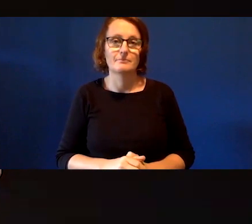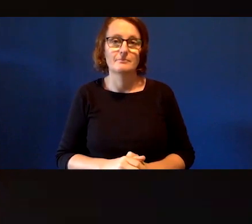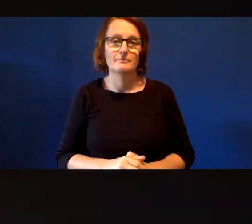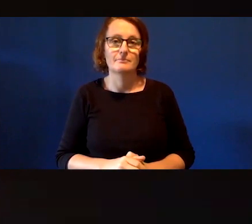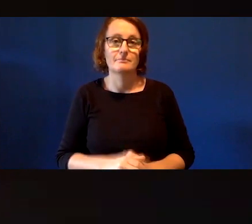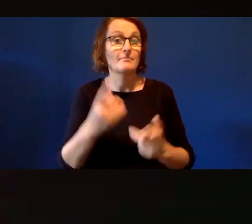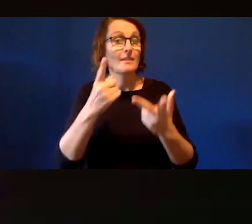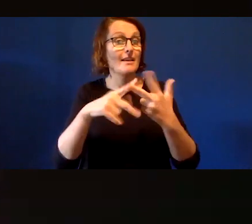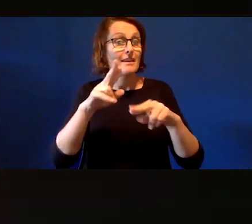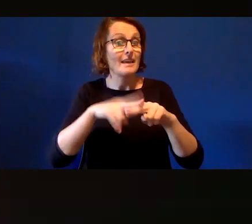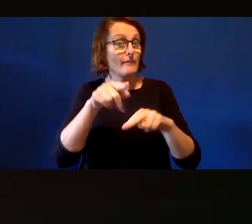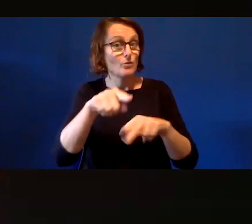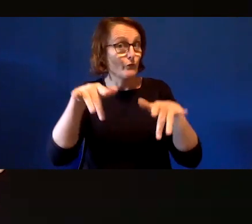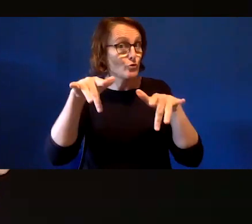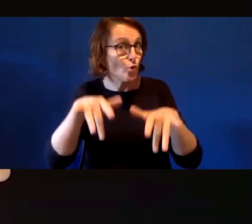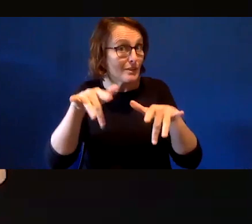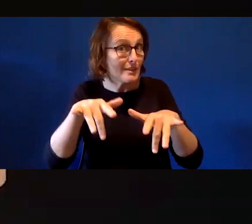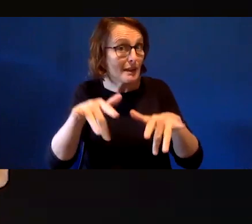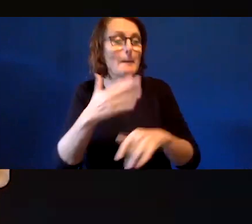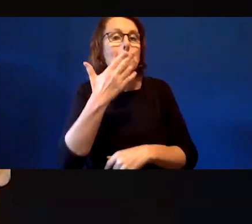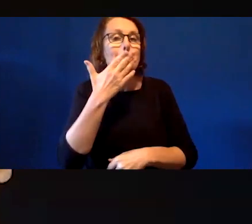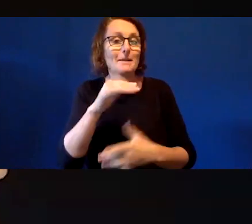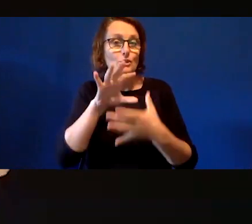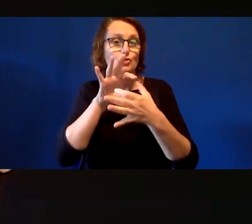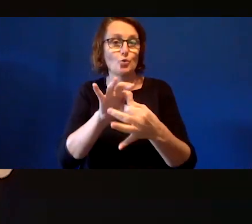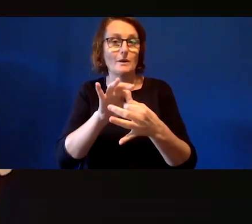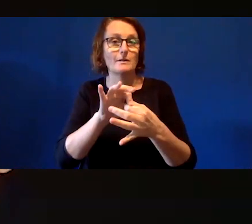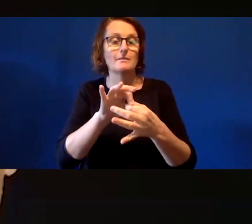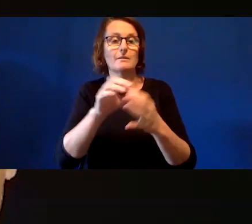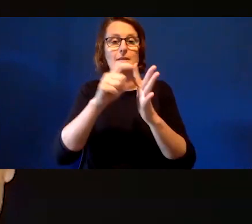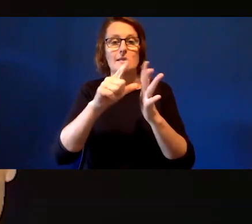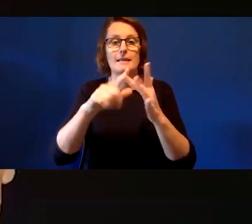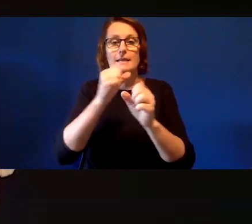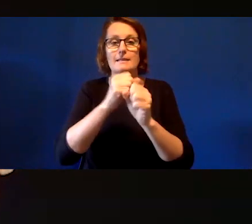have not done so already, please join our digital support group on Facebook.